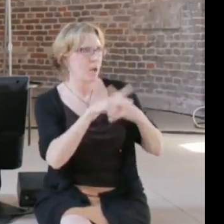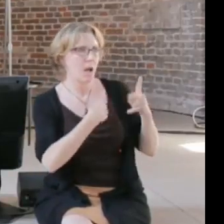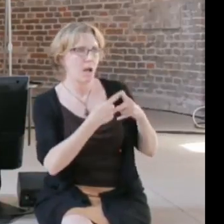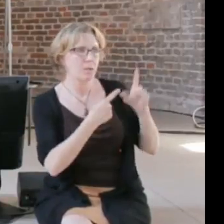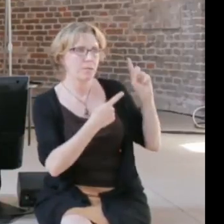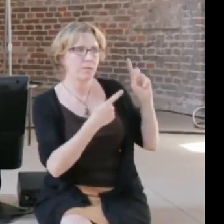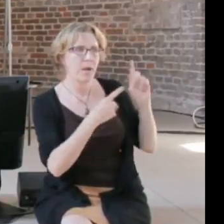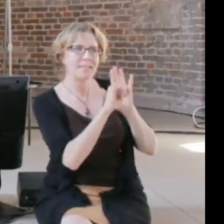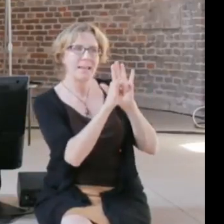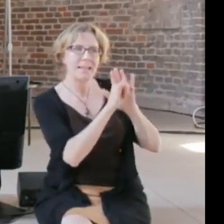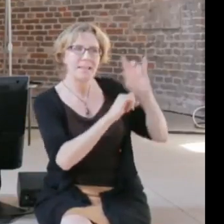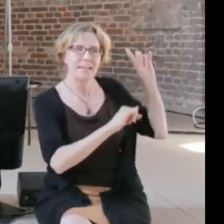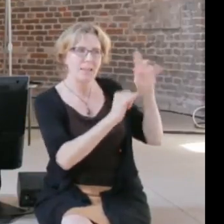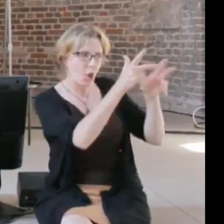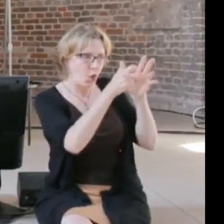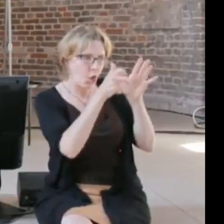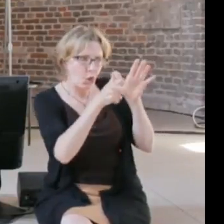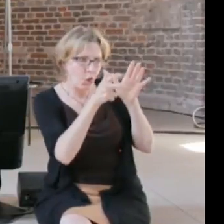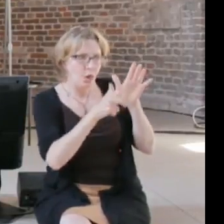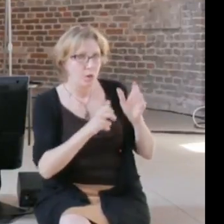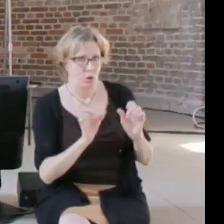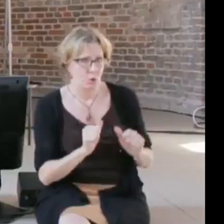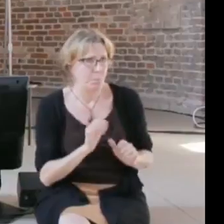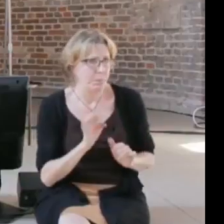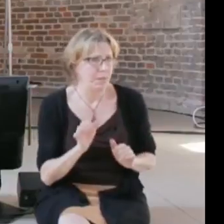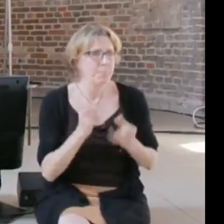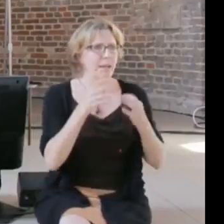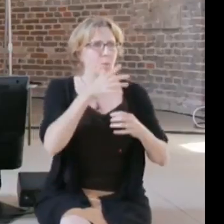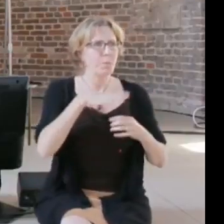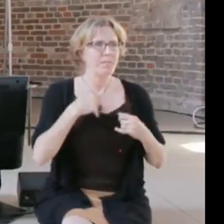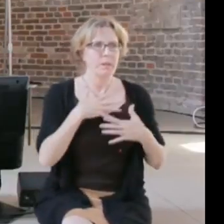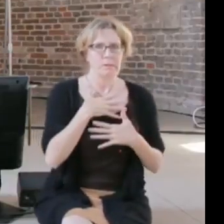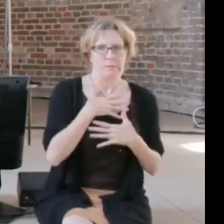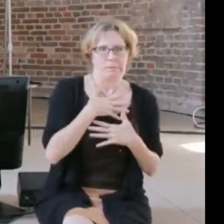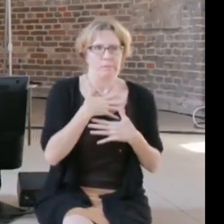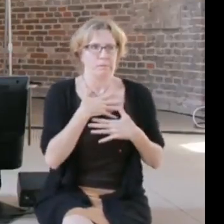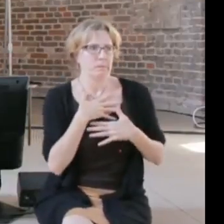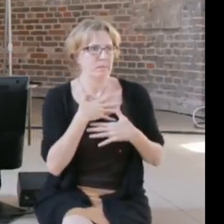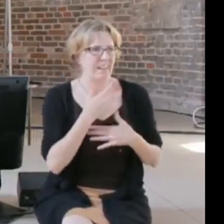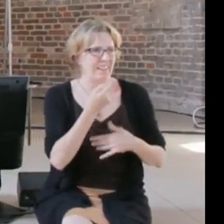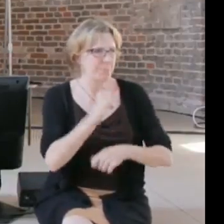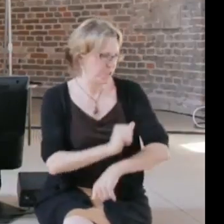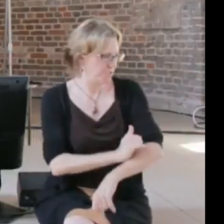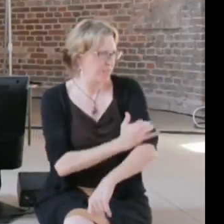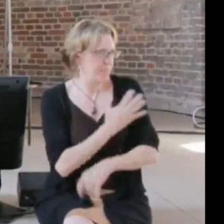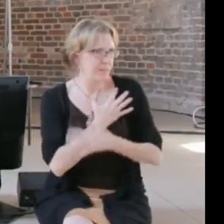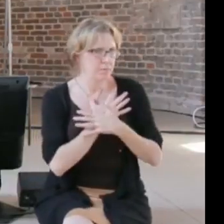a reality for a lot of women, so if we think that is creepy and we wouldn't want that to